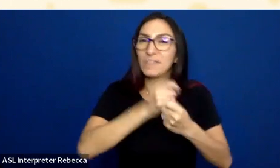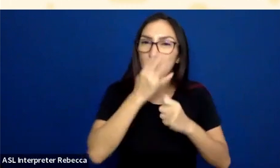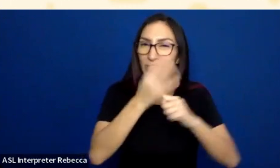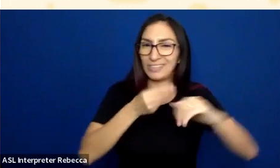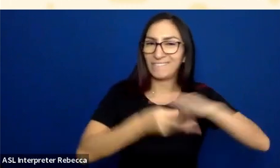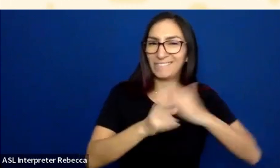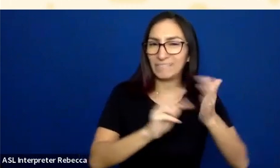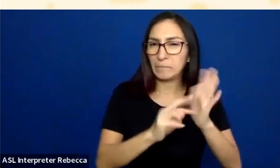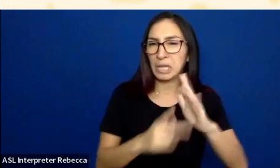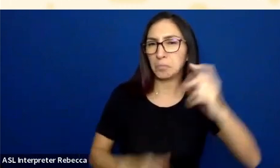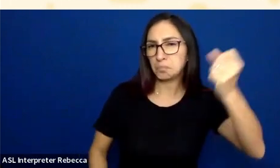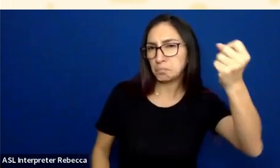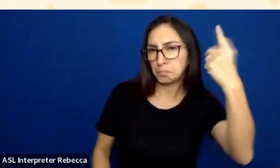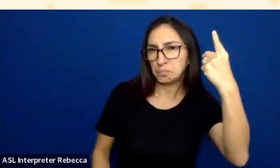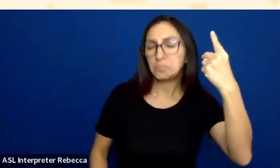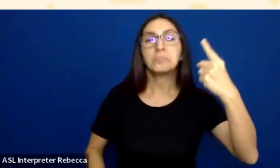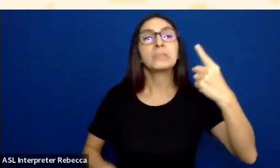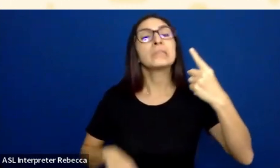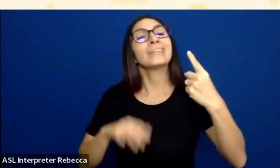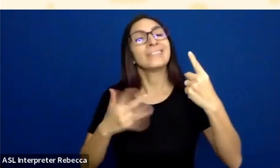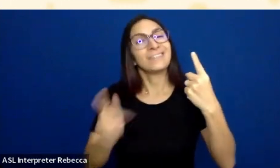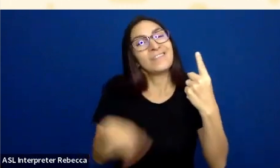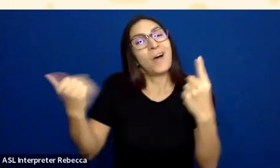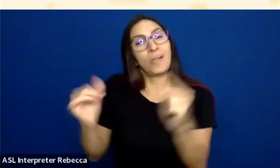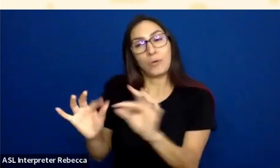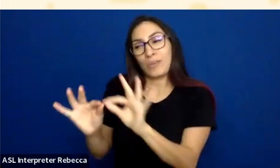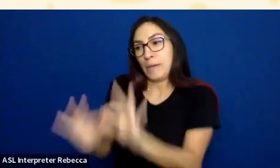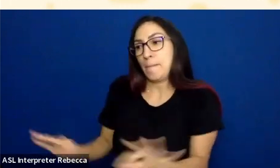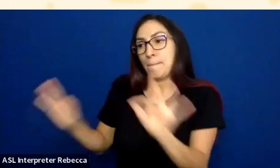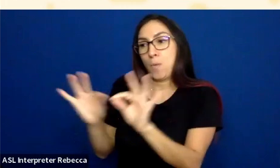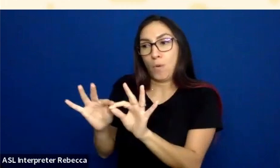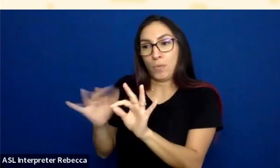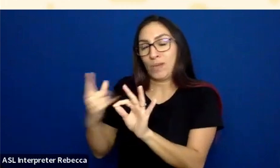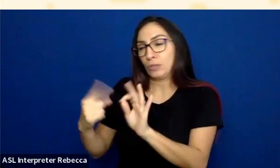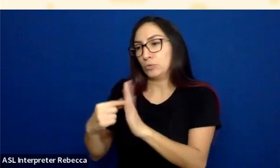However, there is another important way that color can be used.